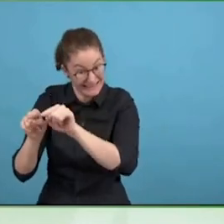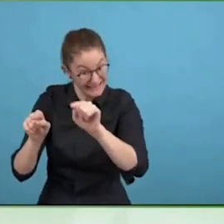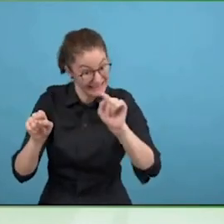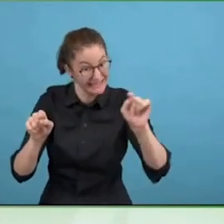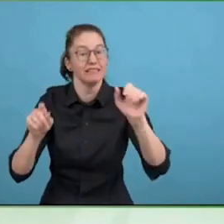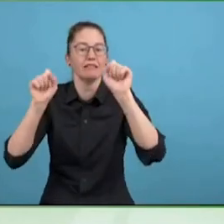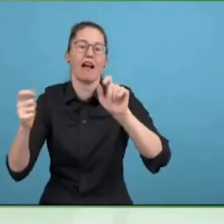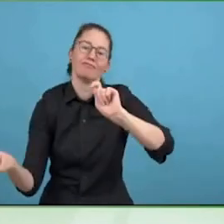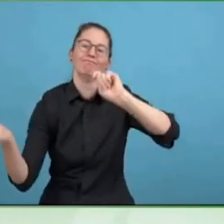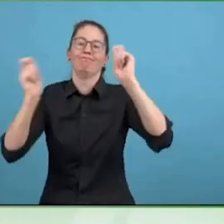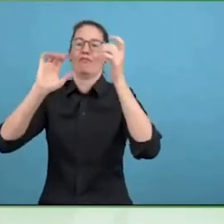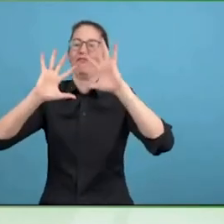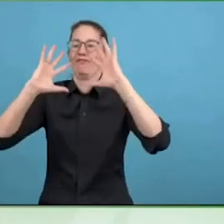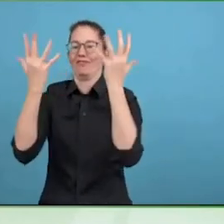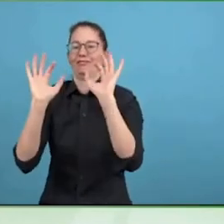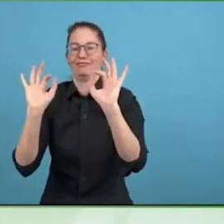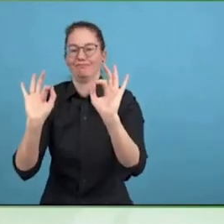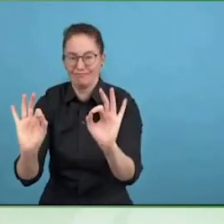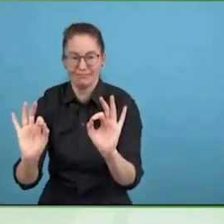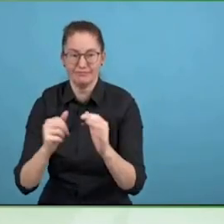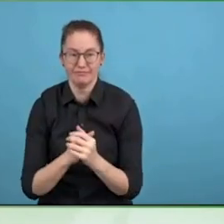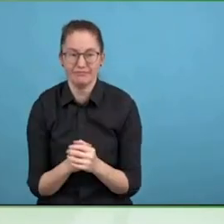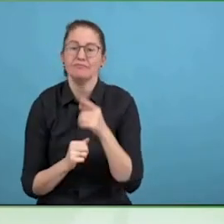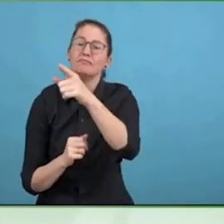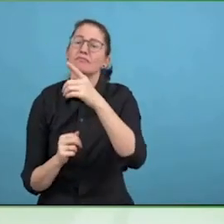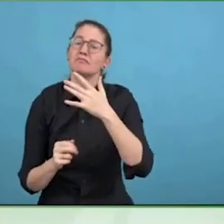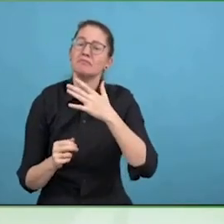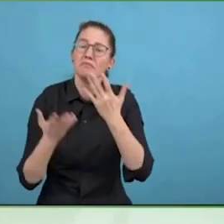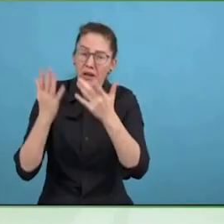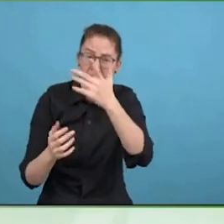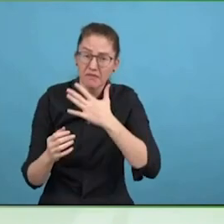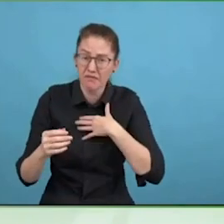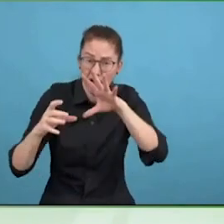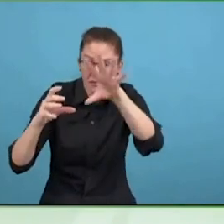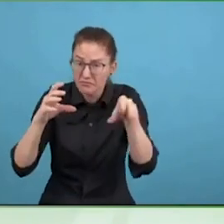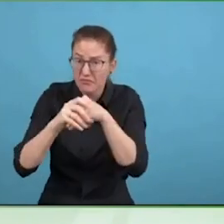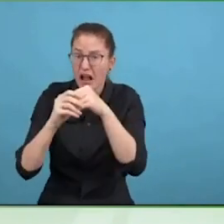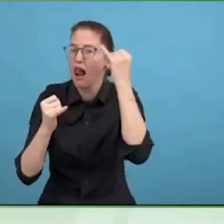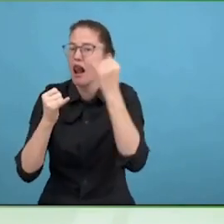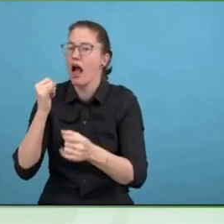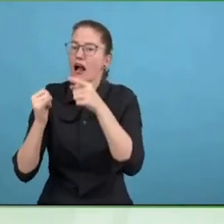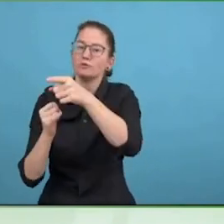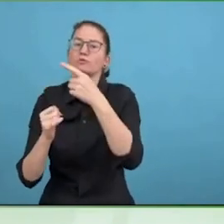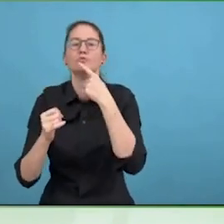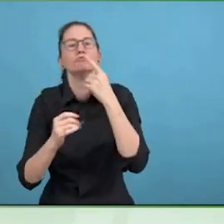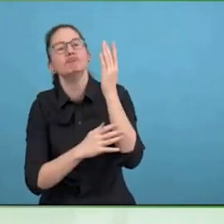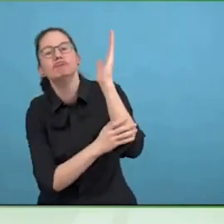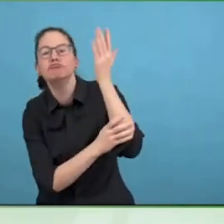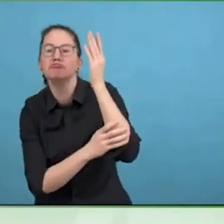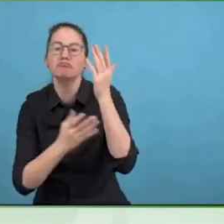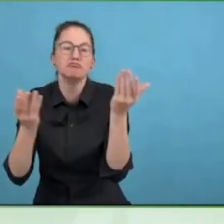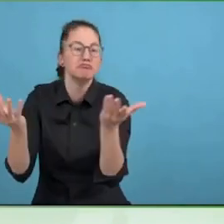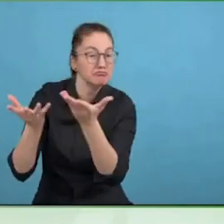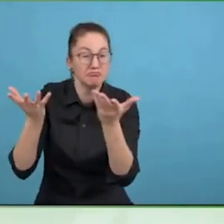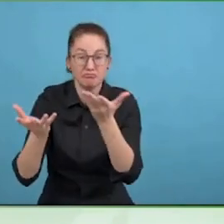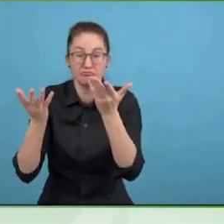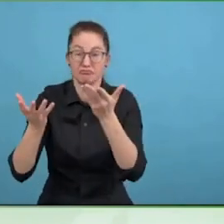can make good money from doing good things, I have no problem with making good money by doing good things, in fact it is incumbent on